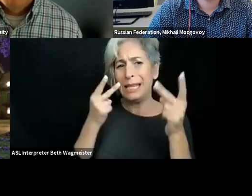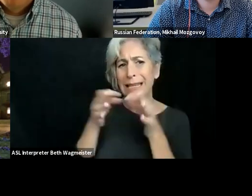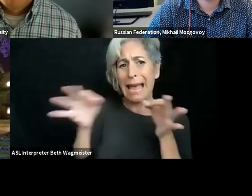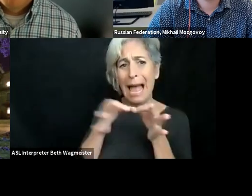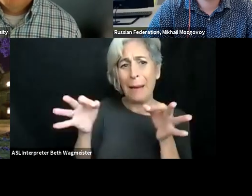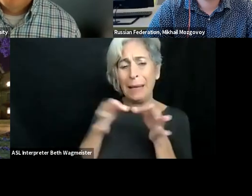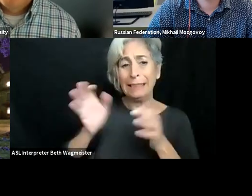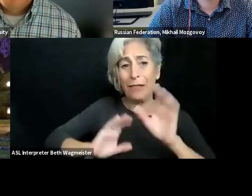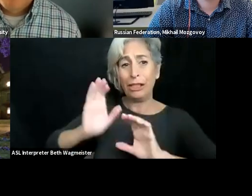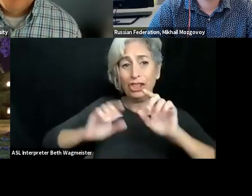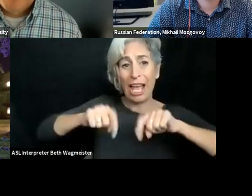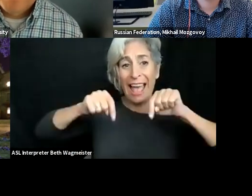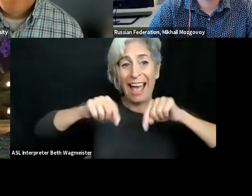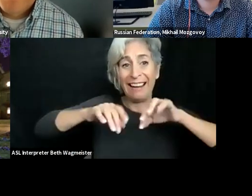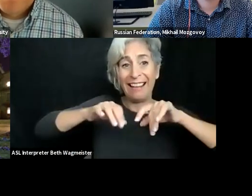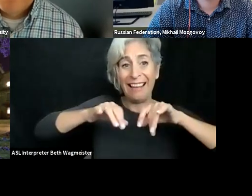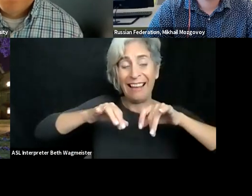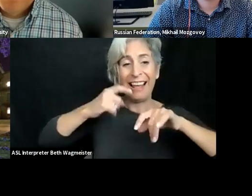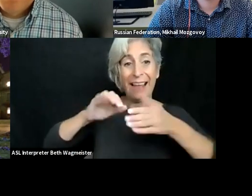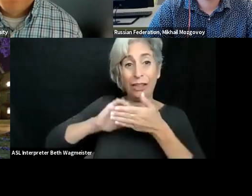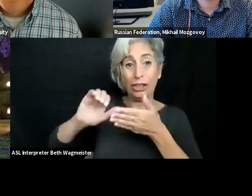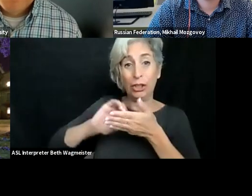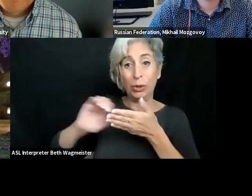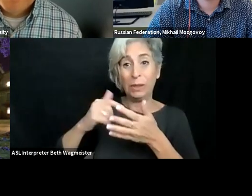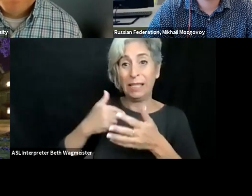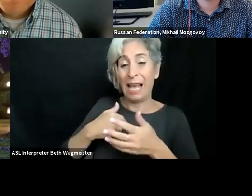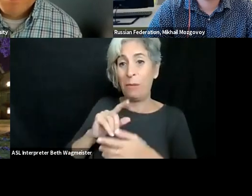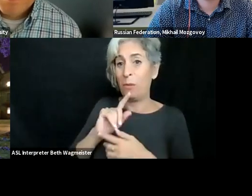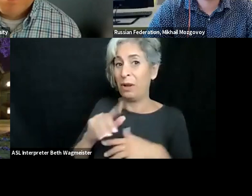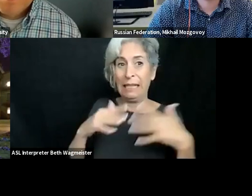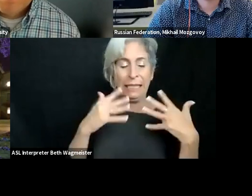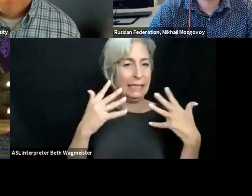very much. It's great to see that more and more